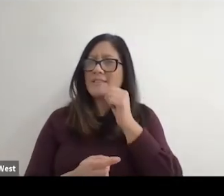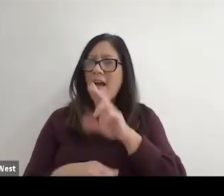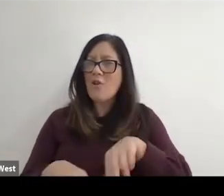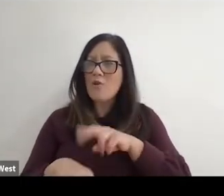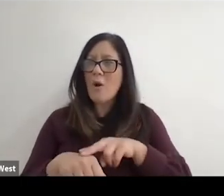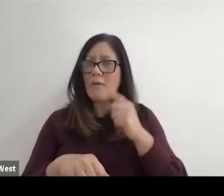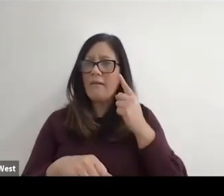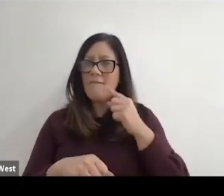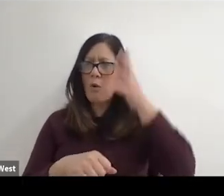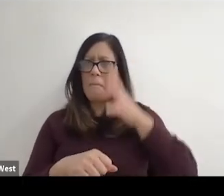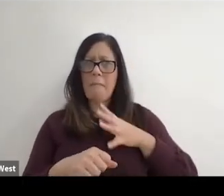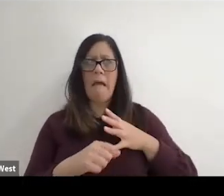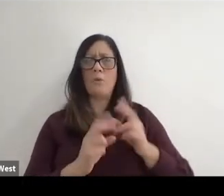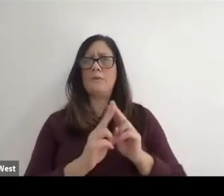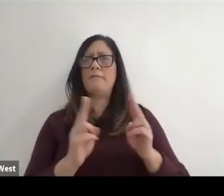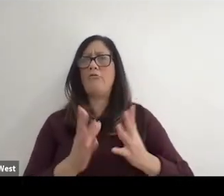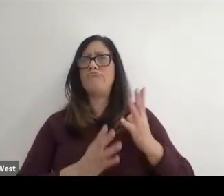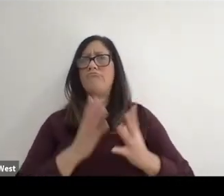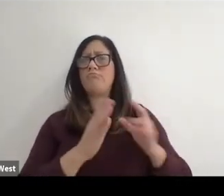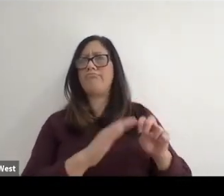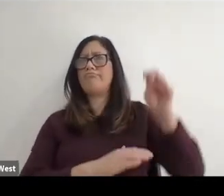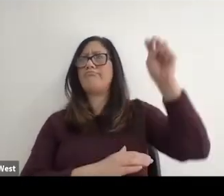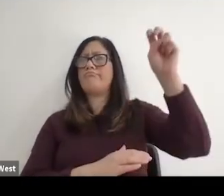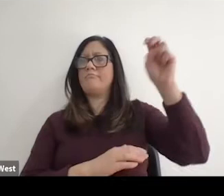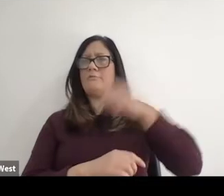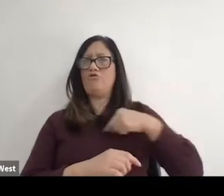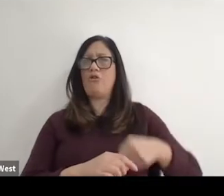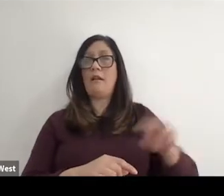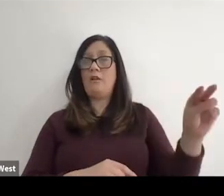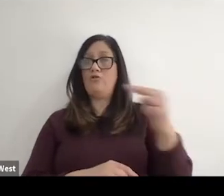a man who's quite high up the hierarchy of in China, but he turned to me.